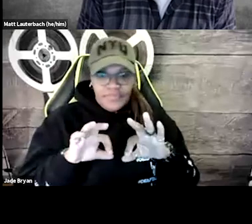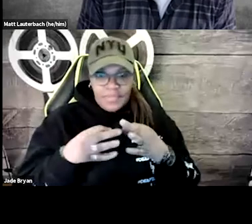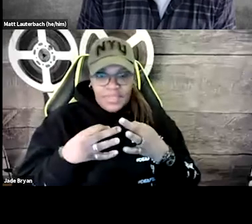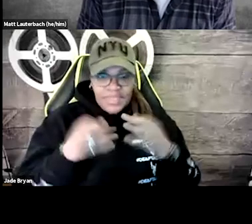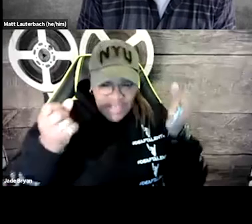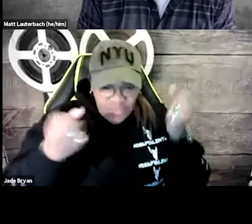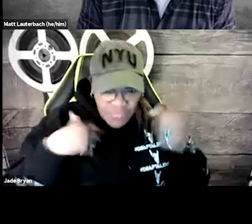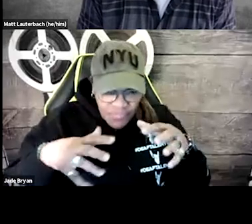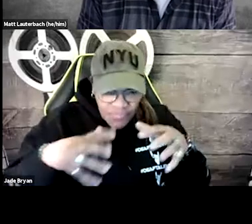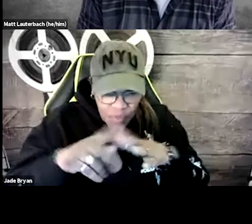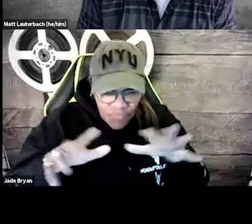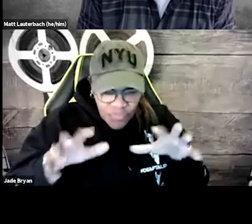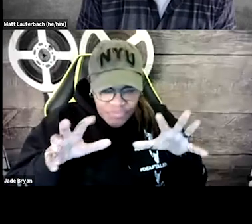So I have a family-